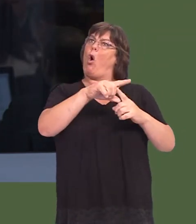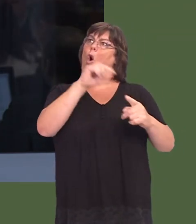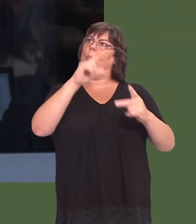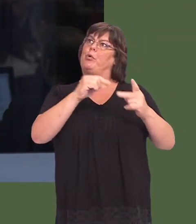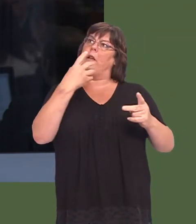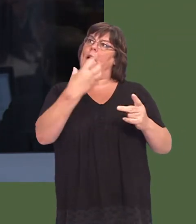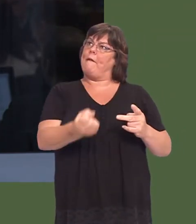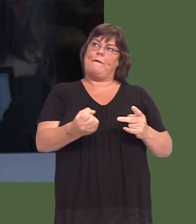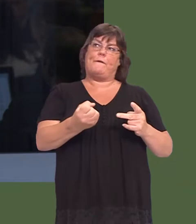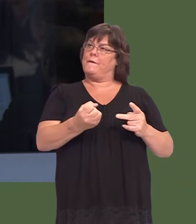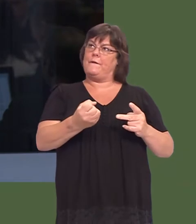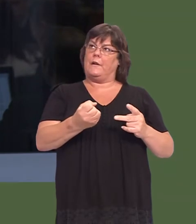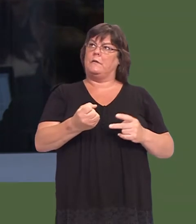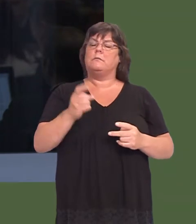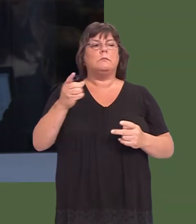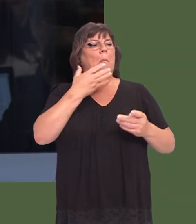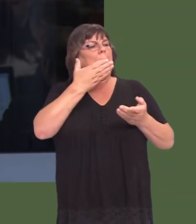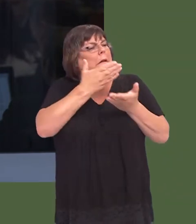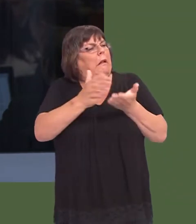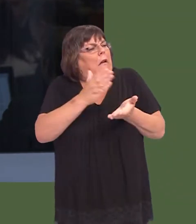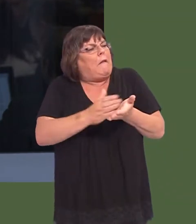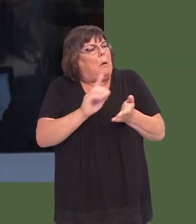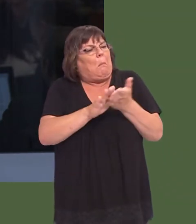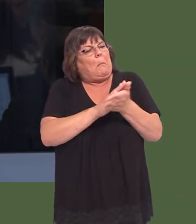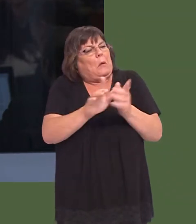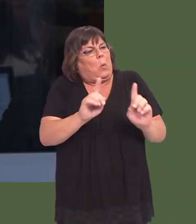of the land issue regarding the prison.í Bethan Jenkins: Could you please clarify this?